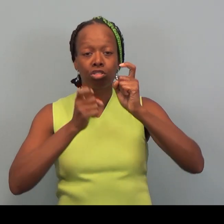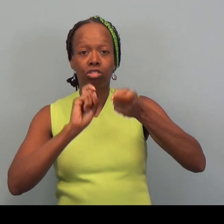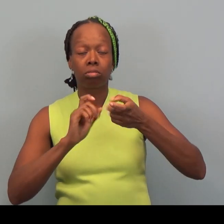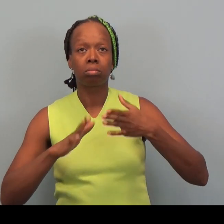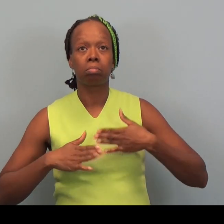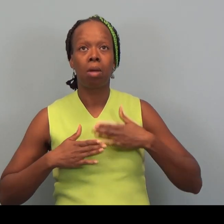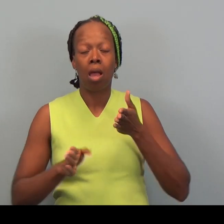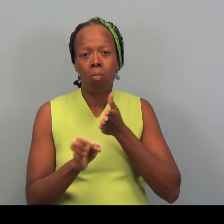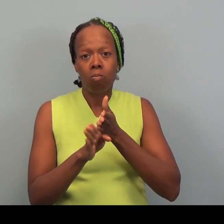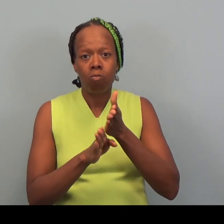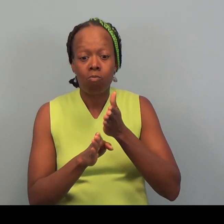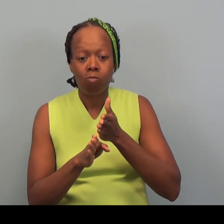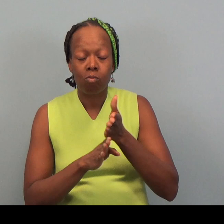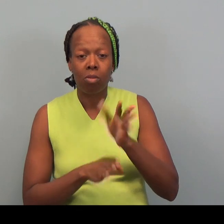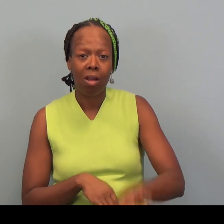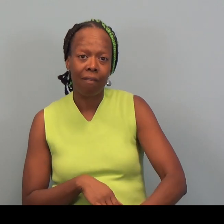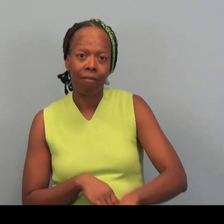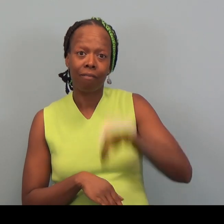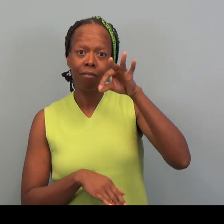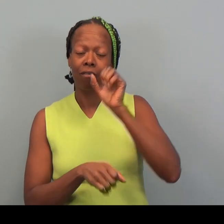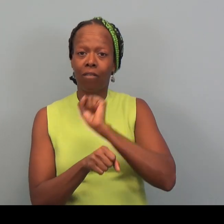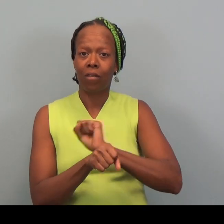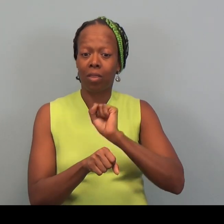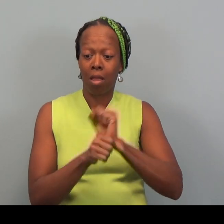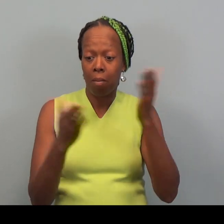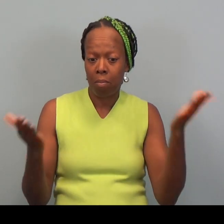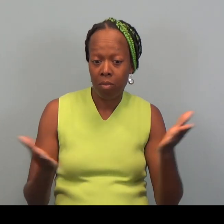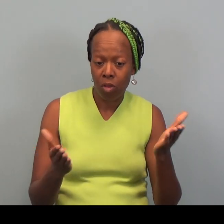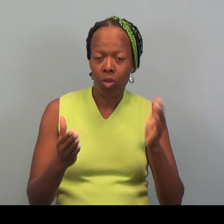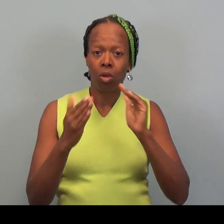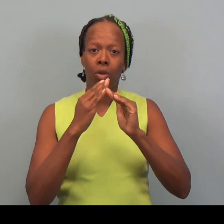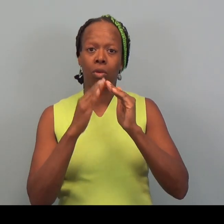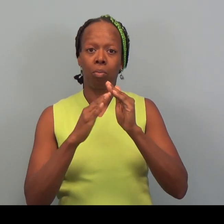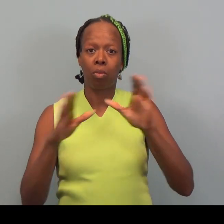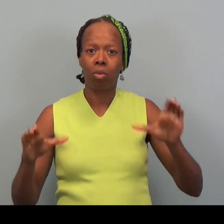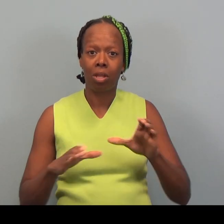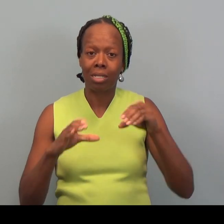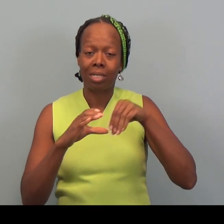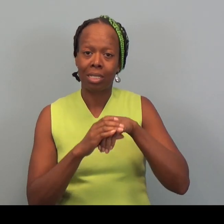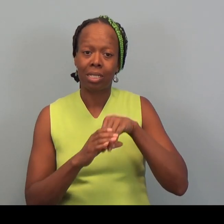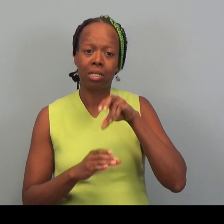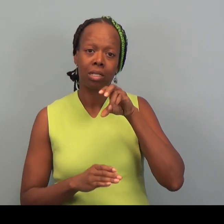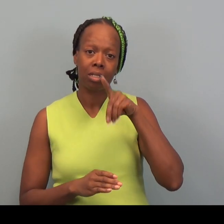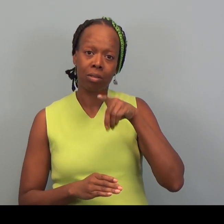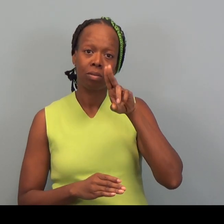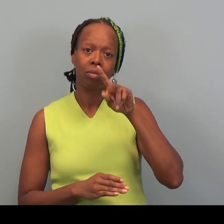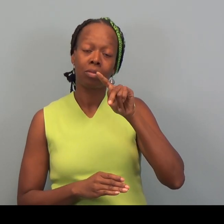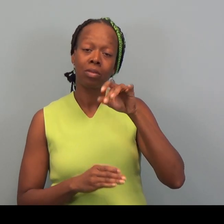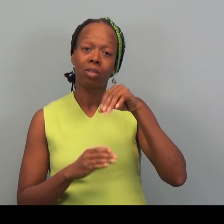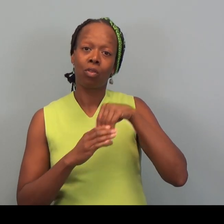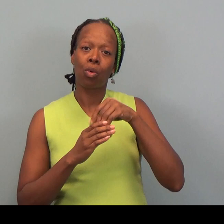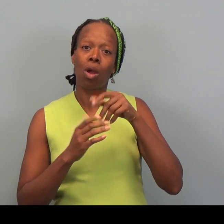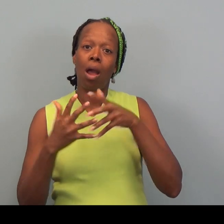and I found a job here at Community Action Duluth through the AmeriCorps program. So that means I first came to Community Action